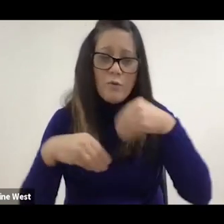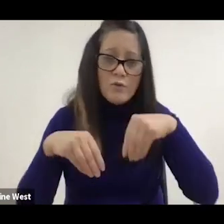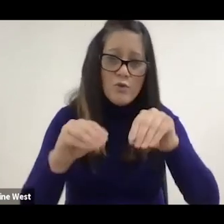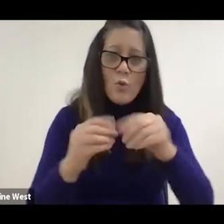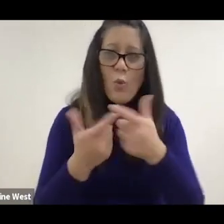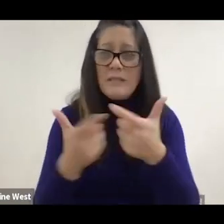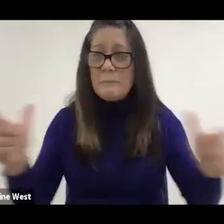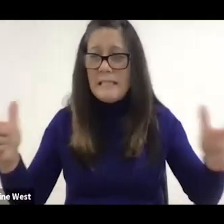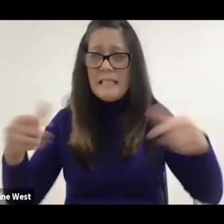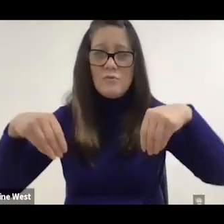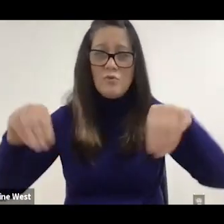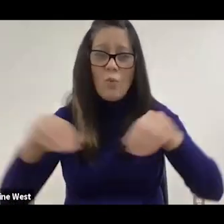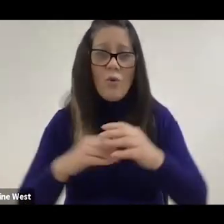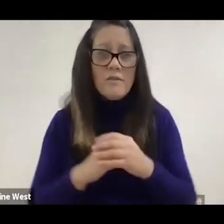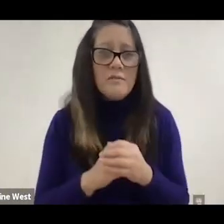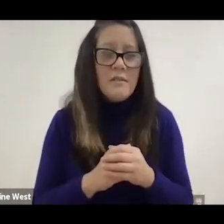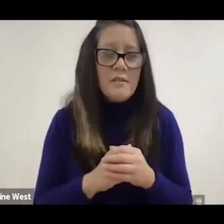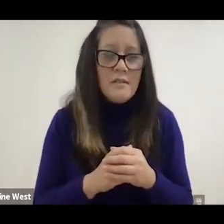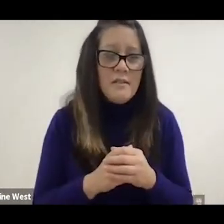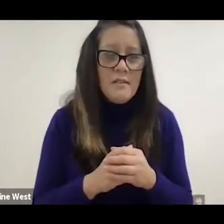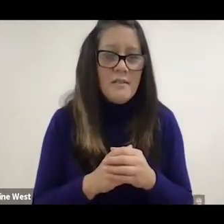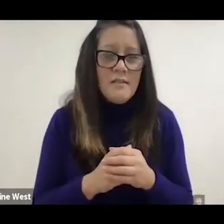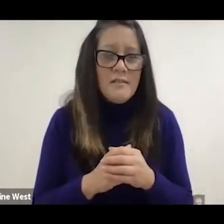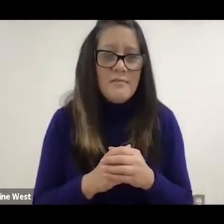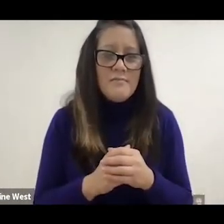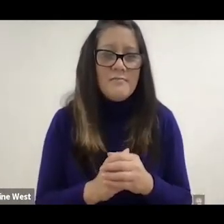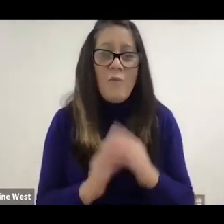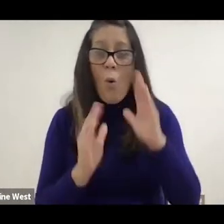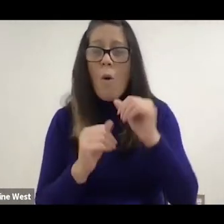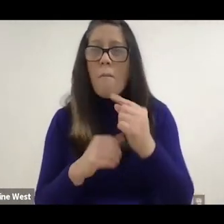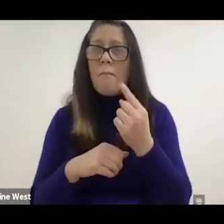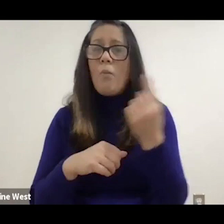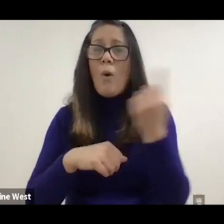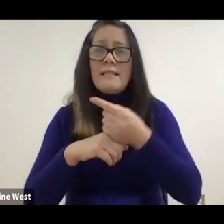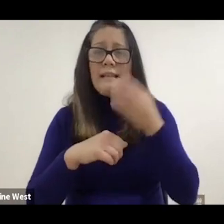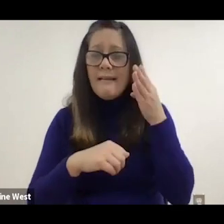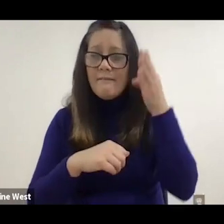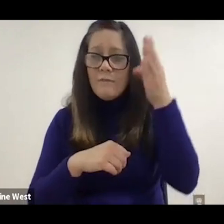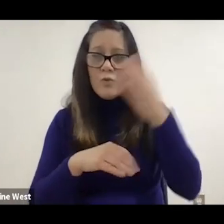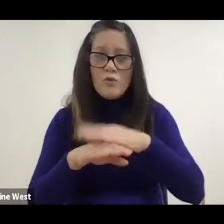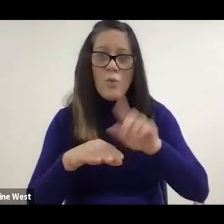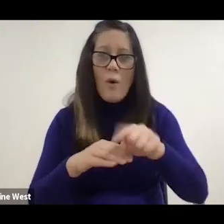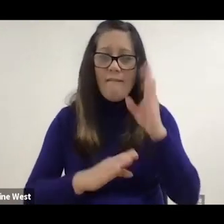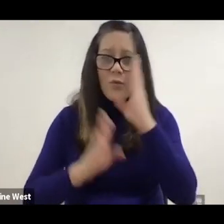This gives us hope that one day we won't have to worry about.